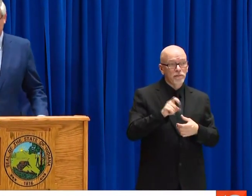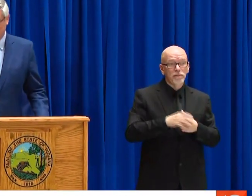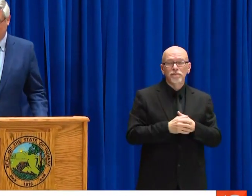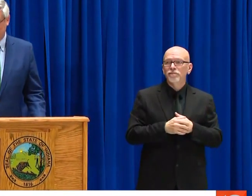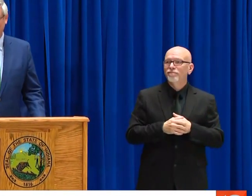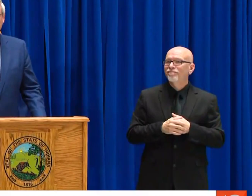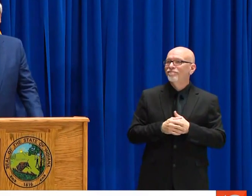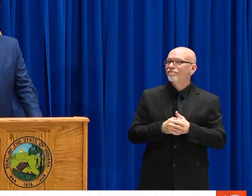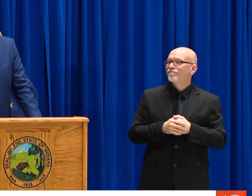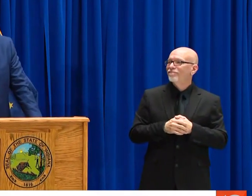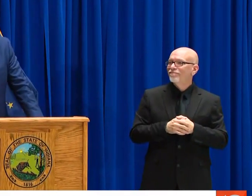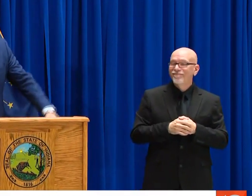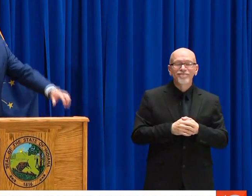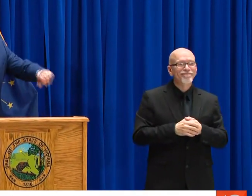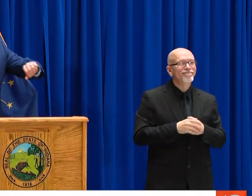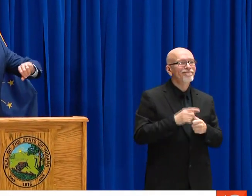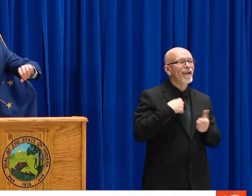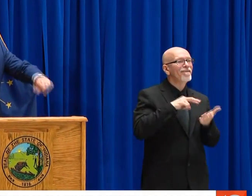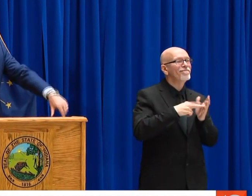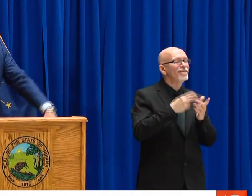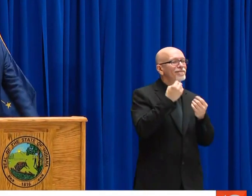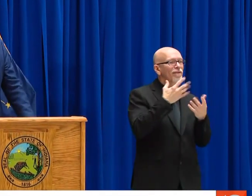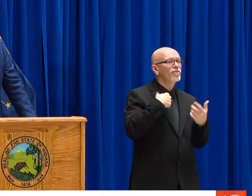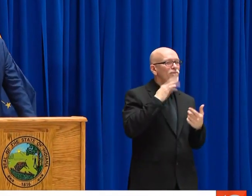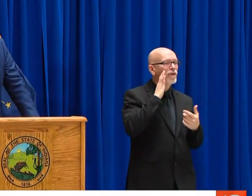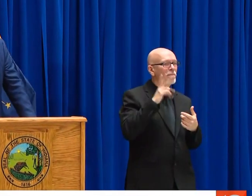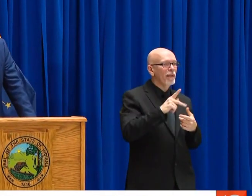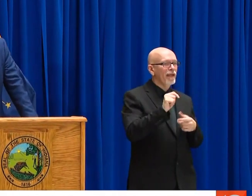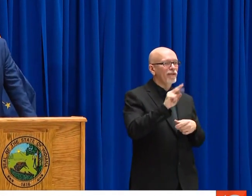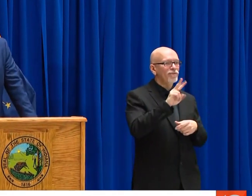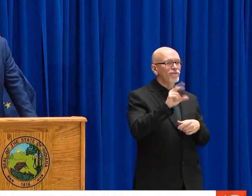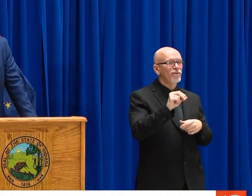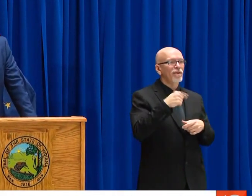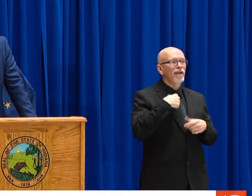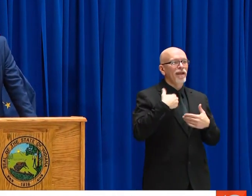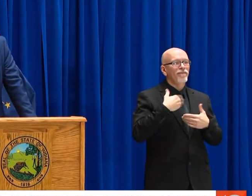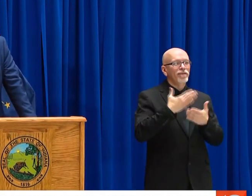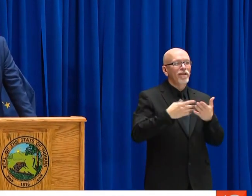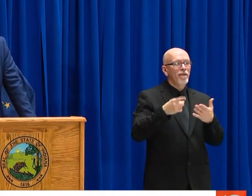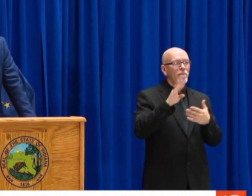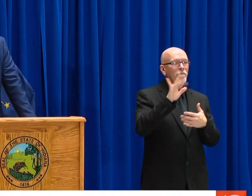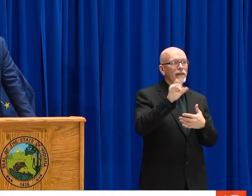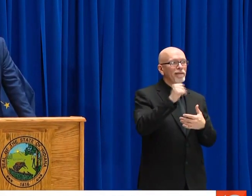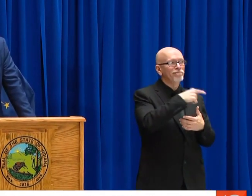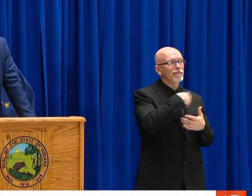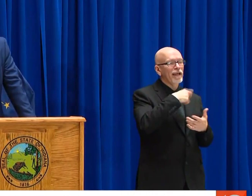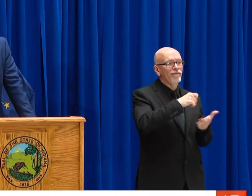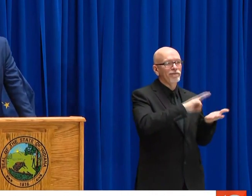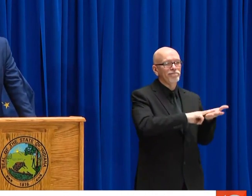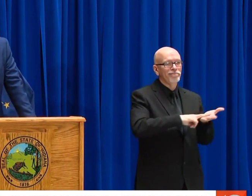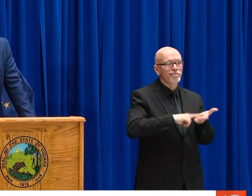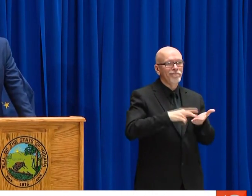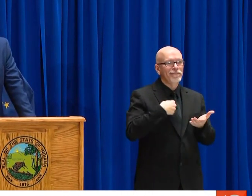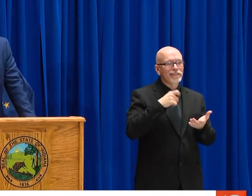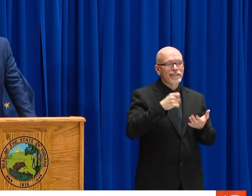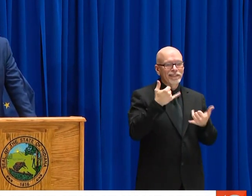THE TENANT-LANDLORD BILL, SAERNT BILL SITTING ON YOUR DESK. YOU GOING TO SIGN THAT?